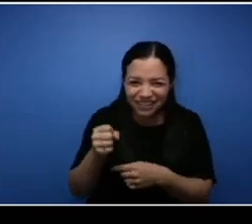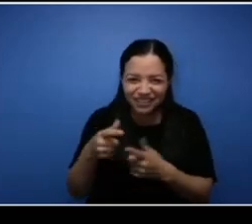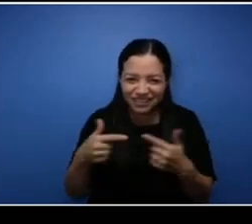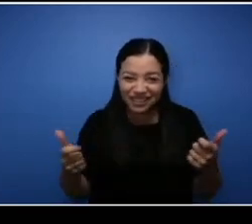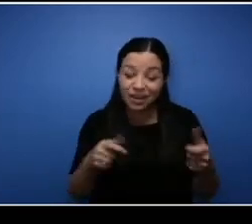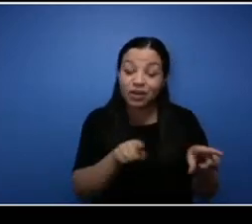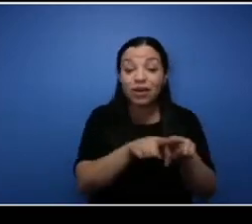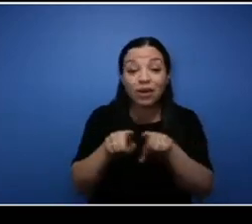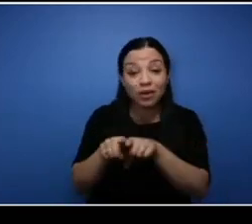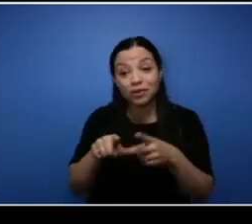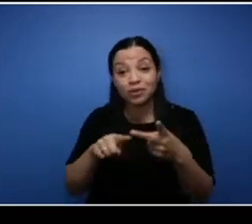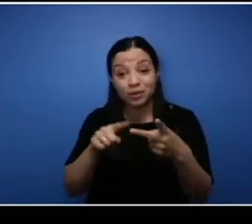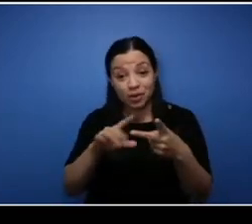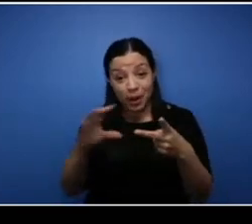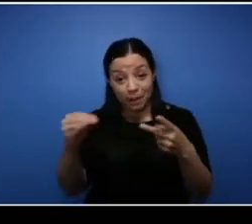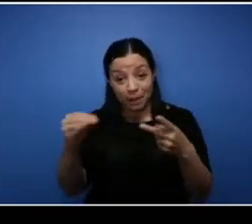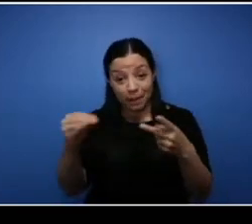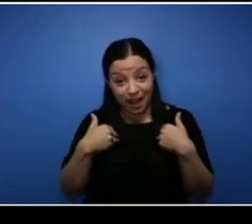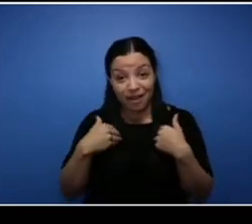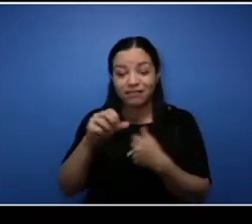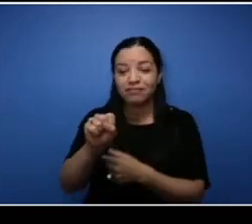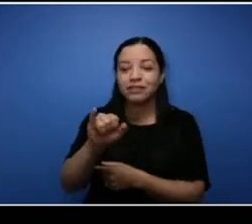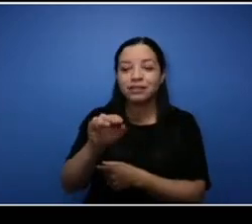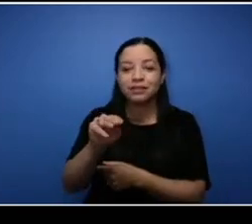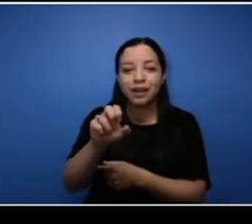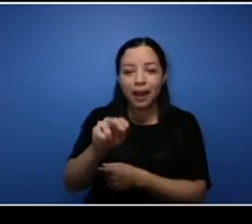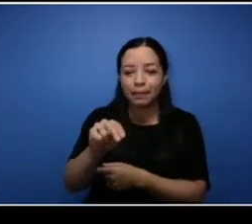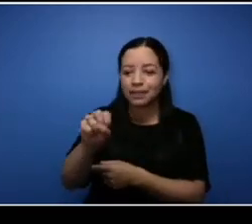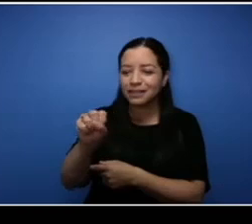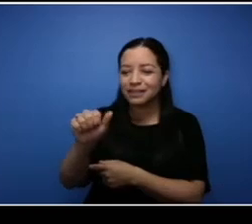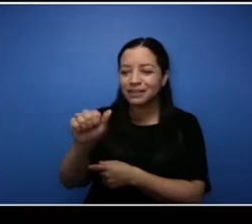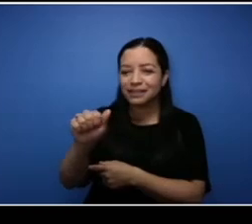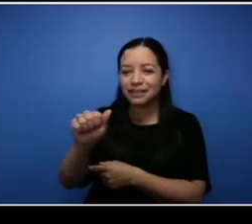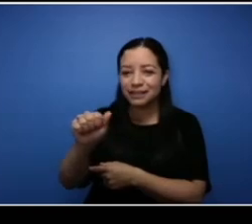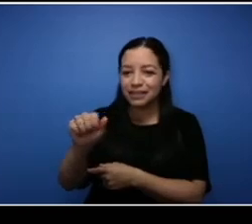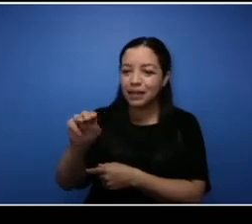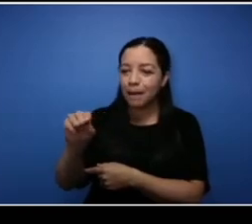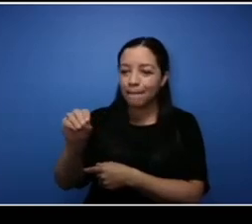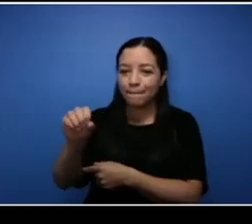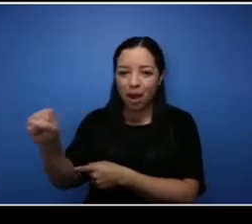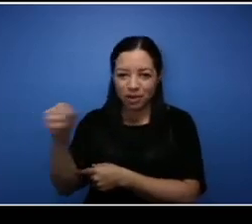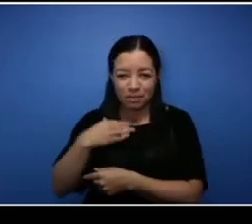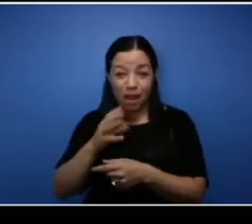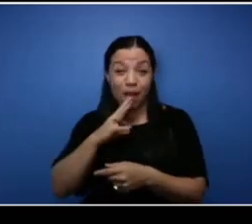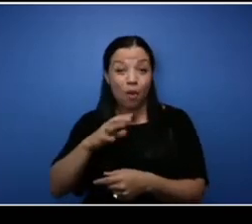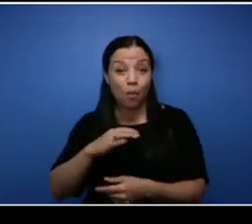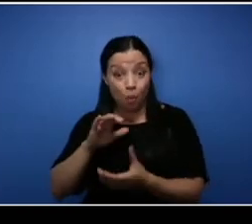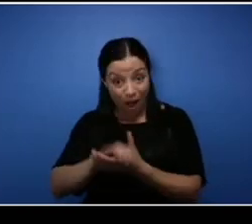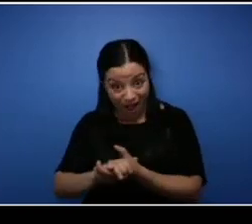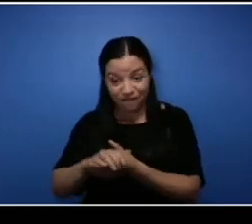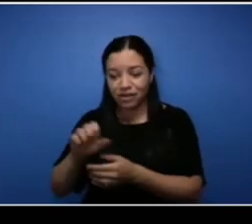also an NSCC alumni, Shayla Simon, and now a part of the NSCC team herself. So I definitely